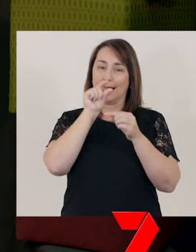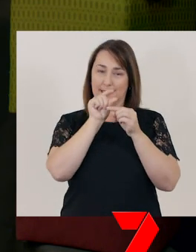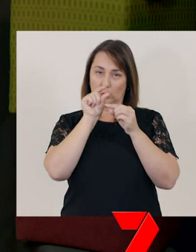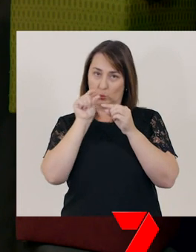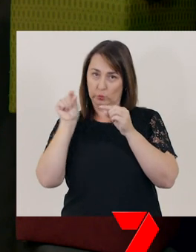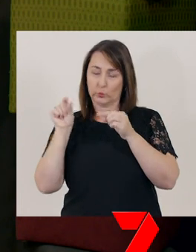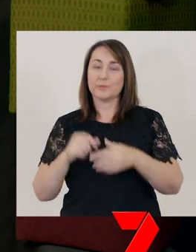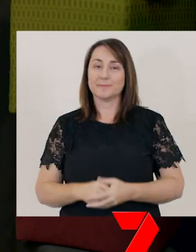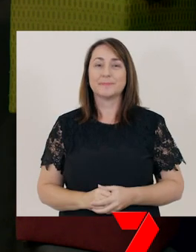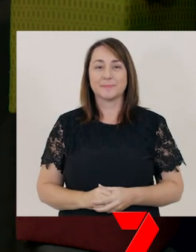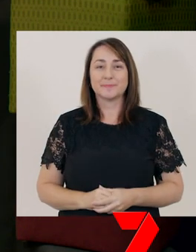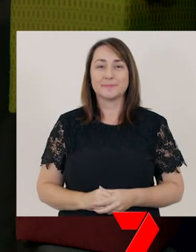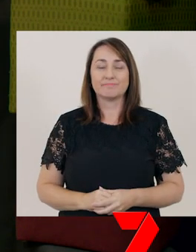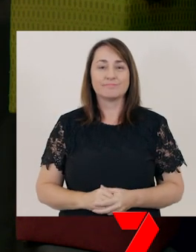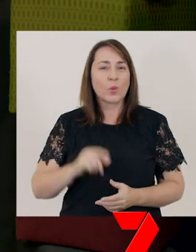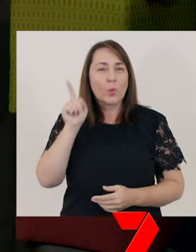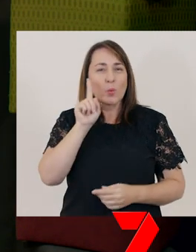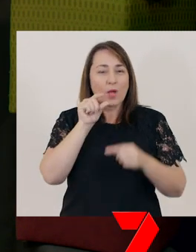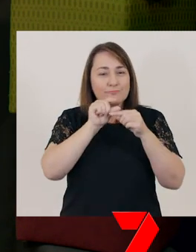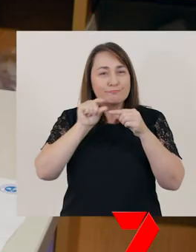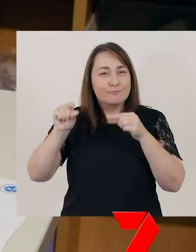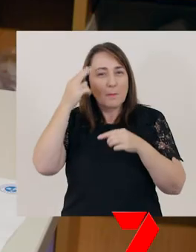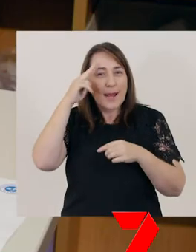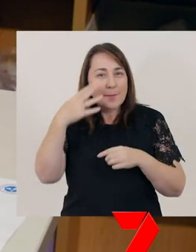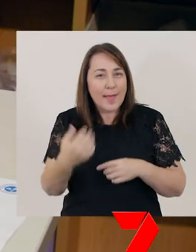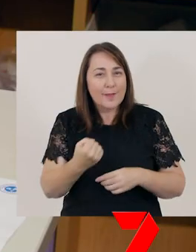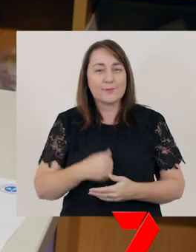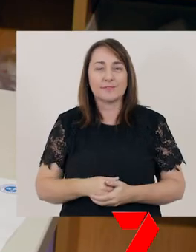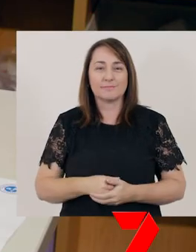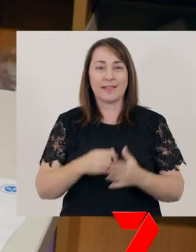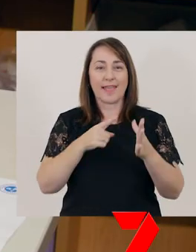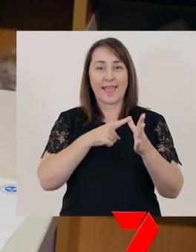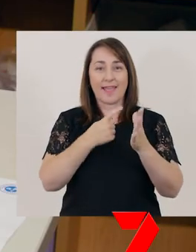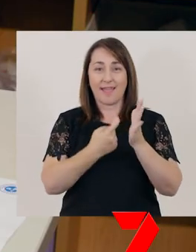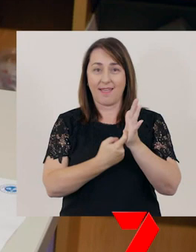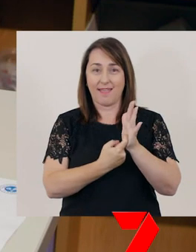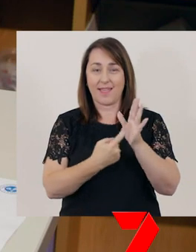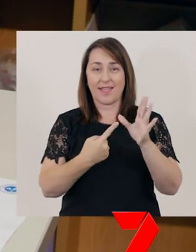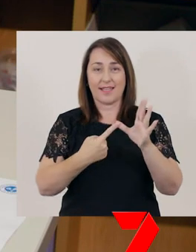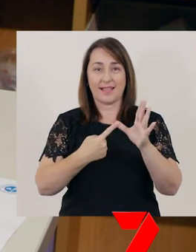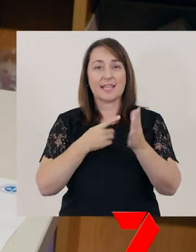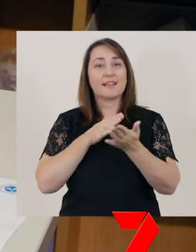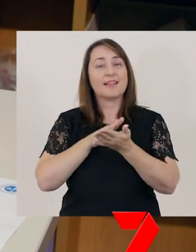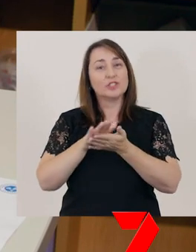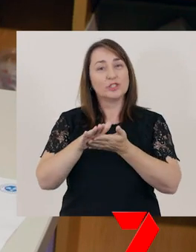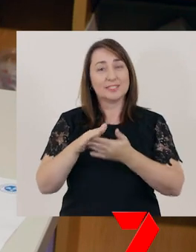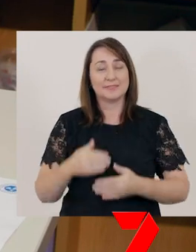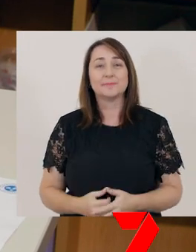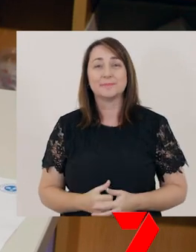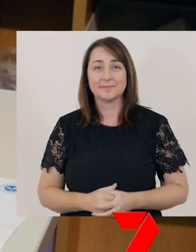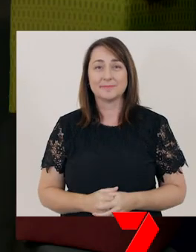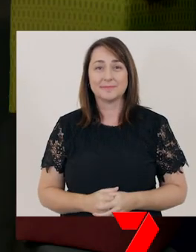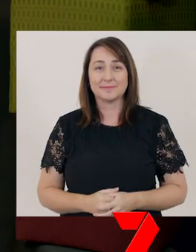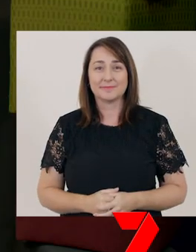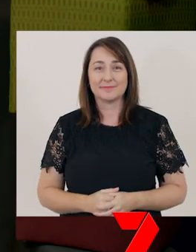The lower-case letters in my name are ‘a – r – a – h’.